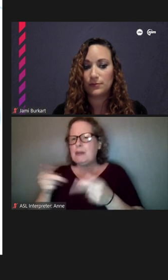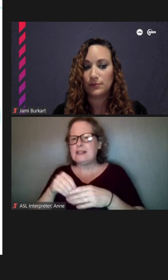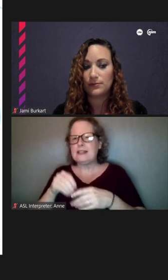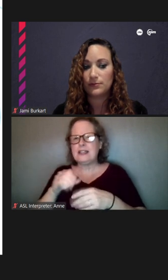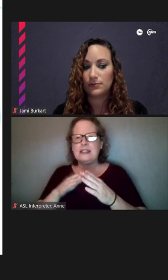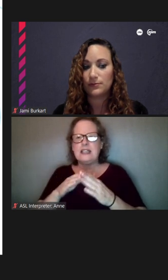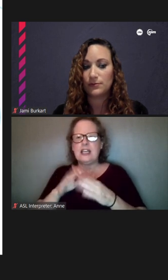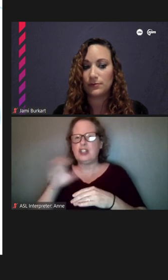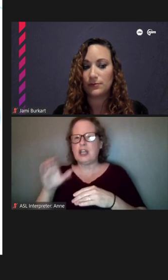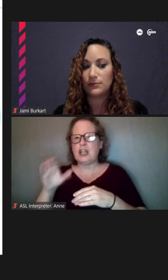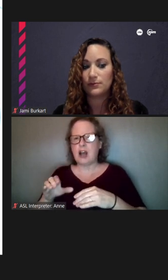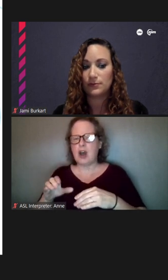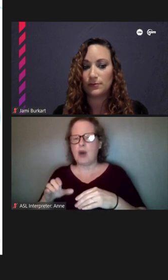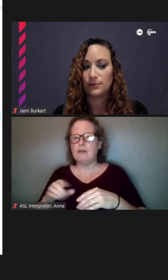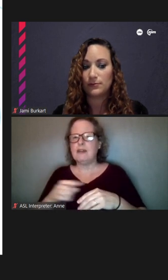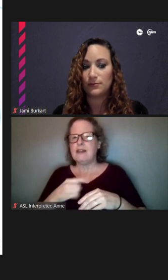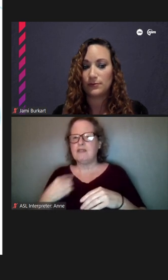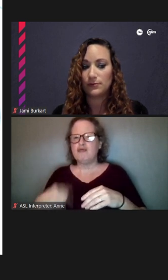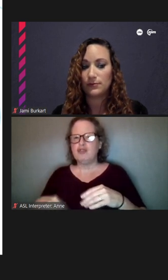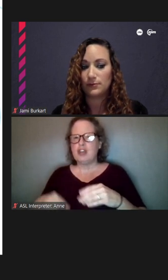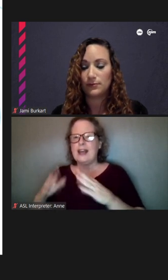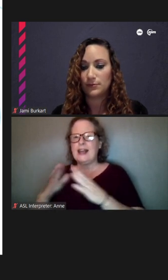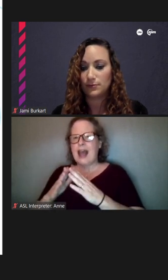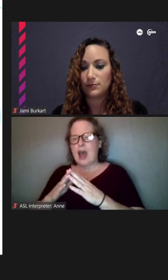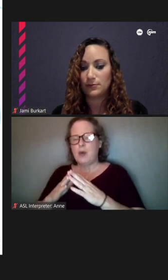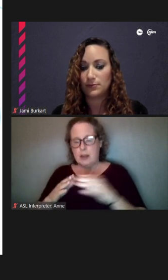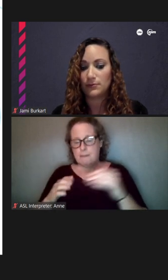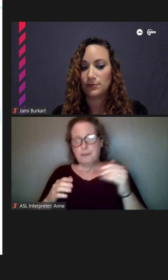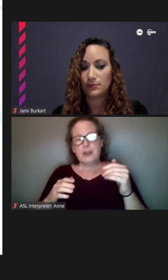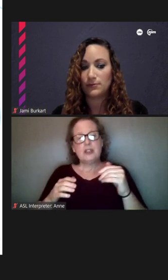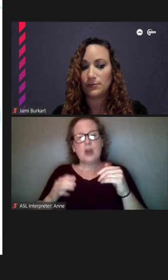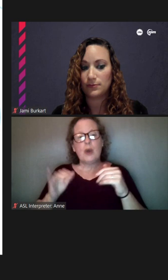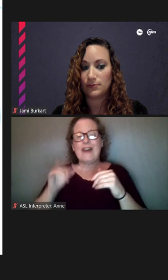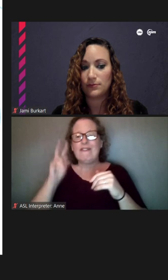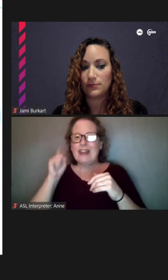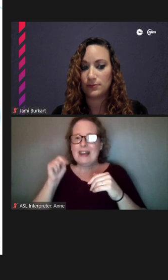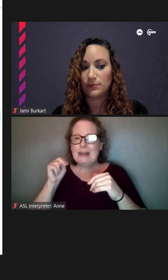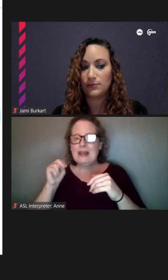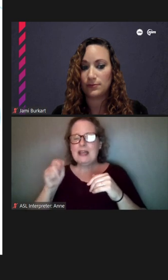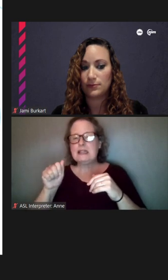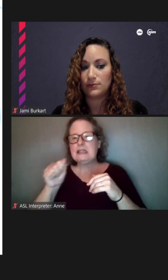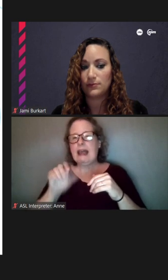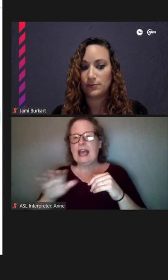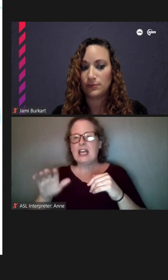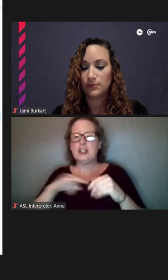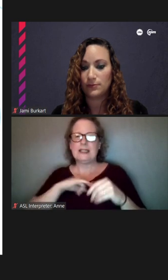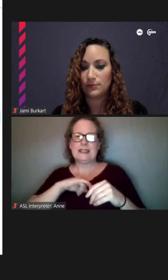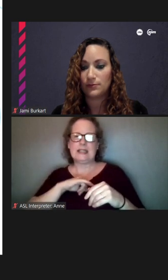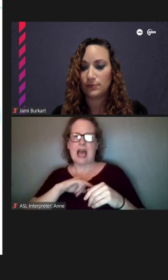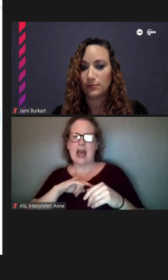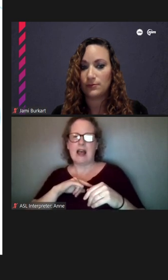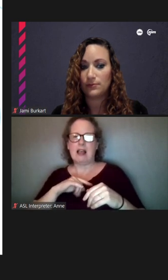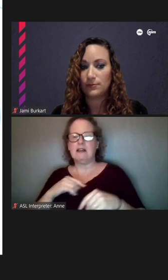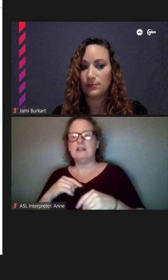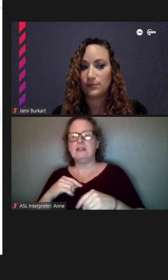So, I think leaning on that kind of, you know, Vietnamese or Asian style within that area, but